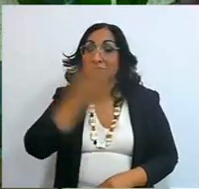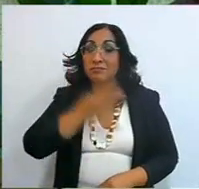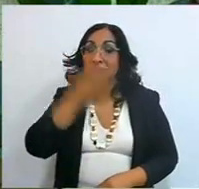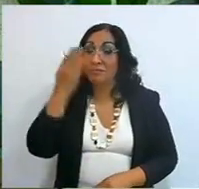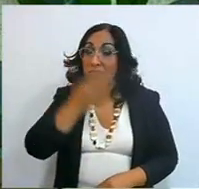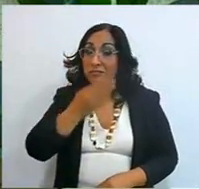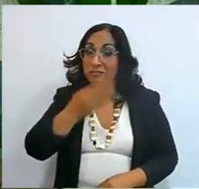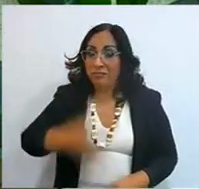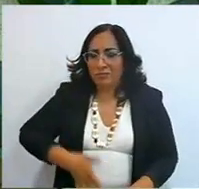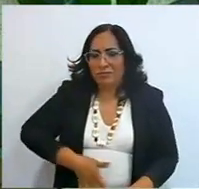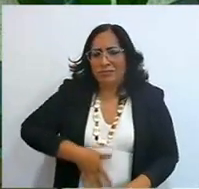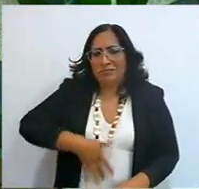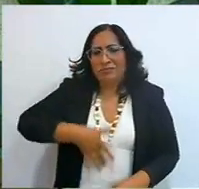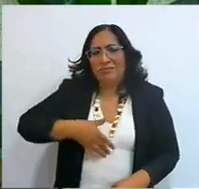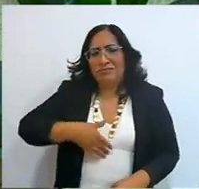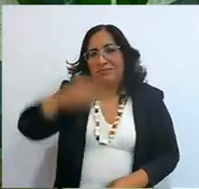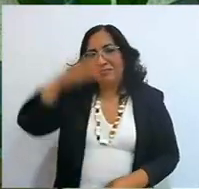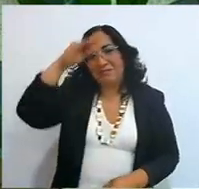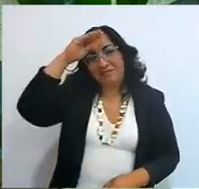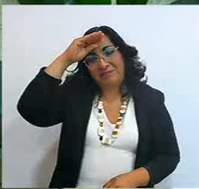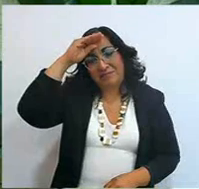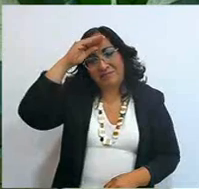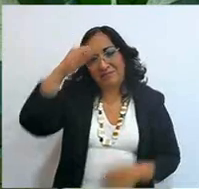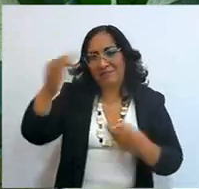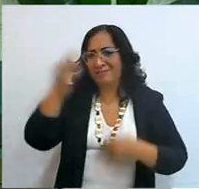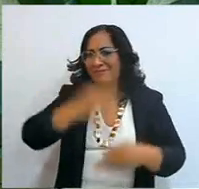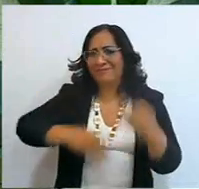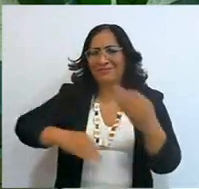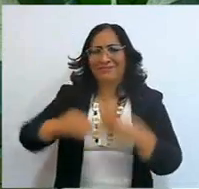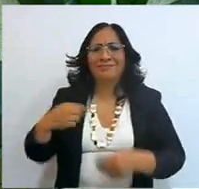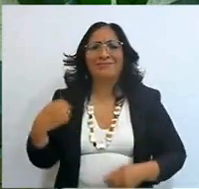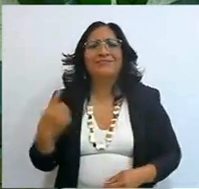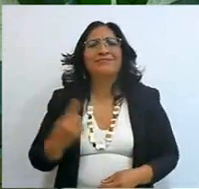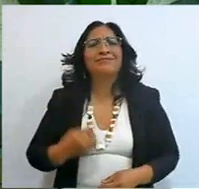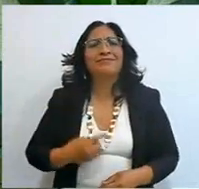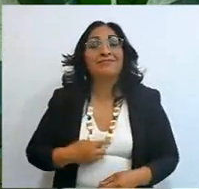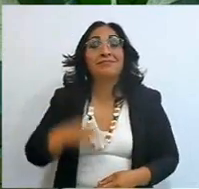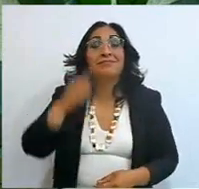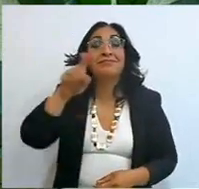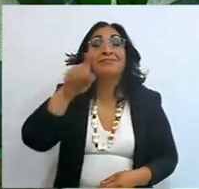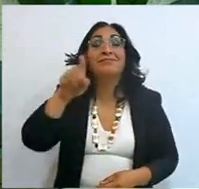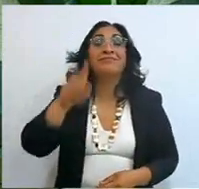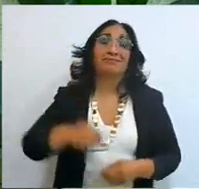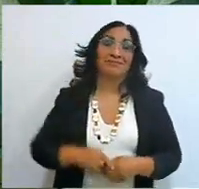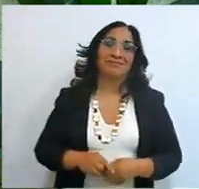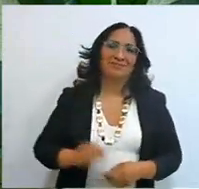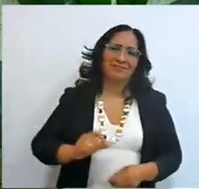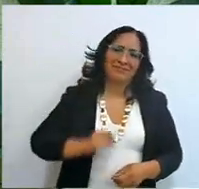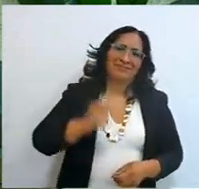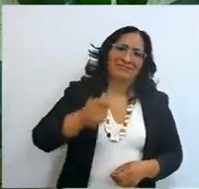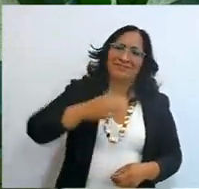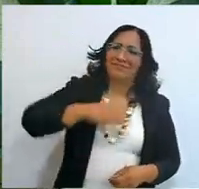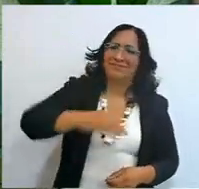not even, as the Word says, in heaven my God, who can have the wisdom of heaven,